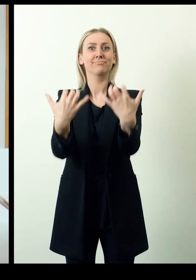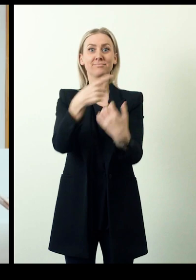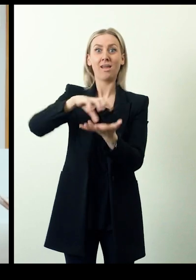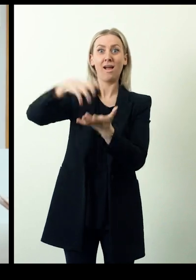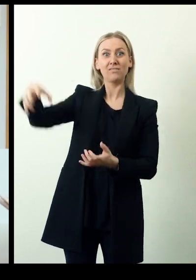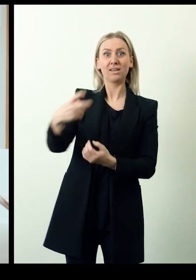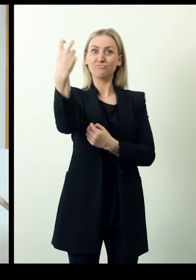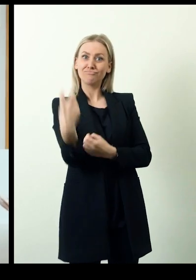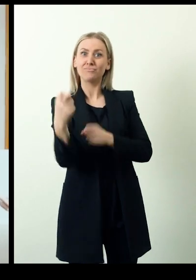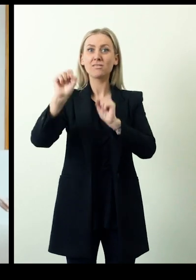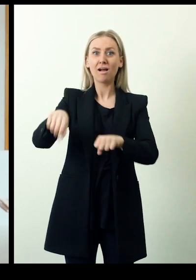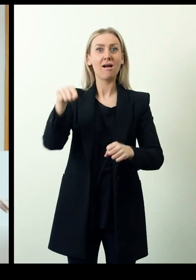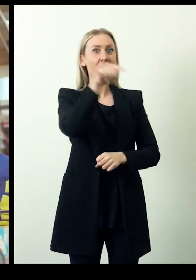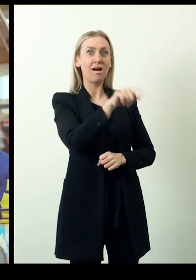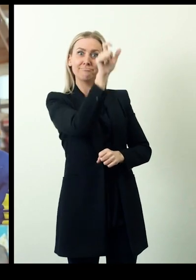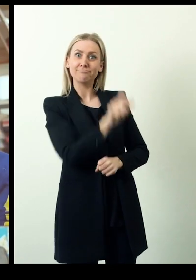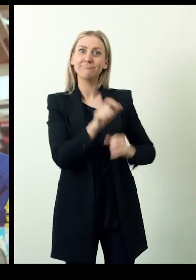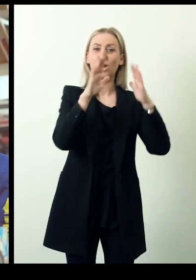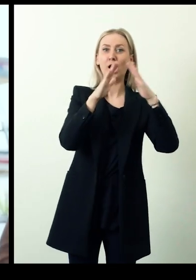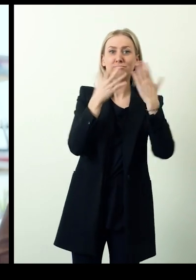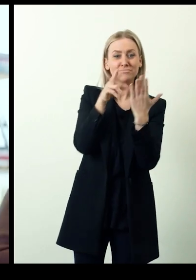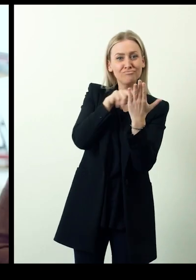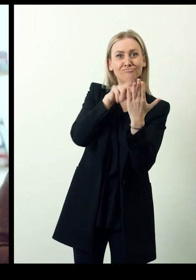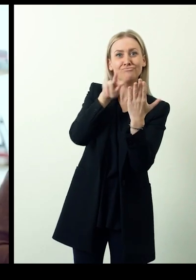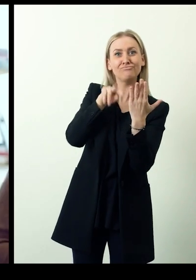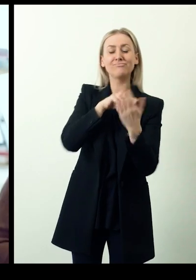The avatars are usually placed in the classroom and can be personalized.